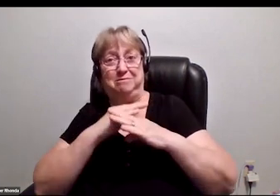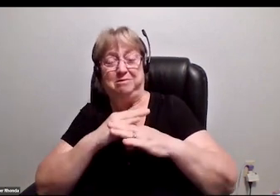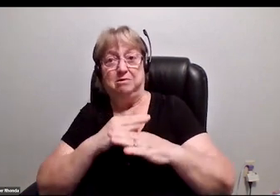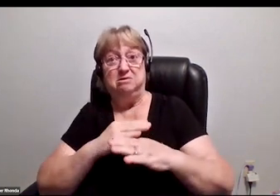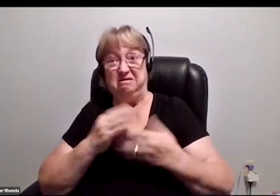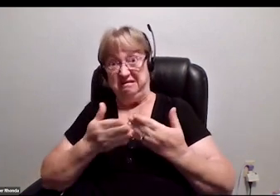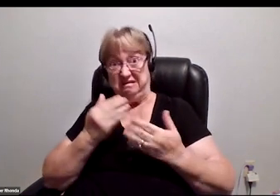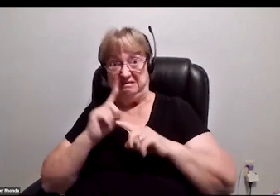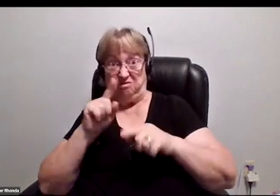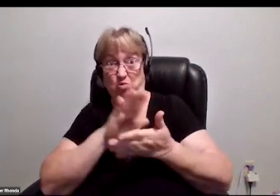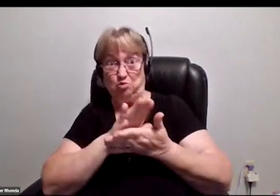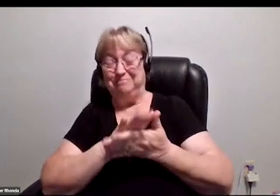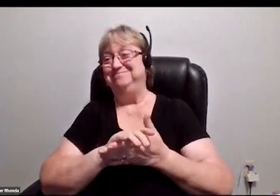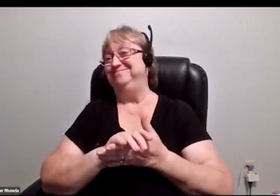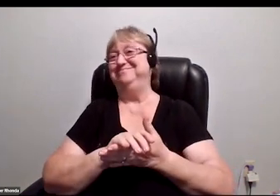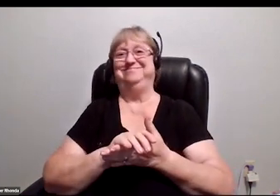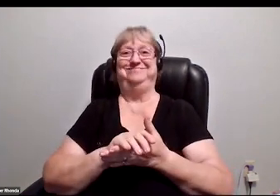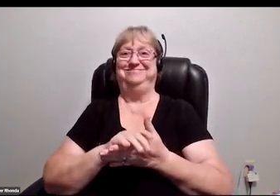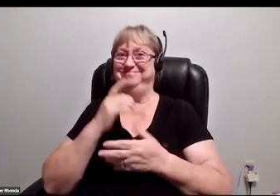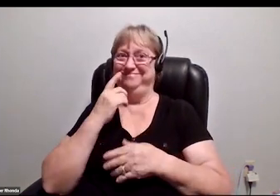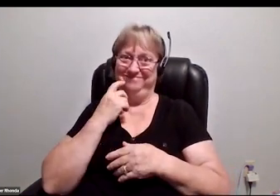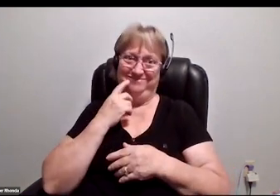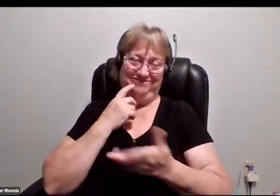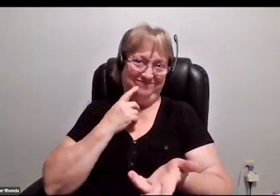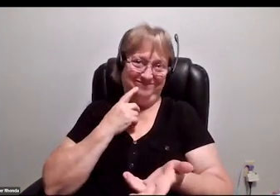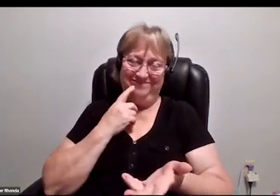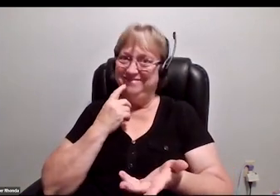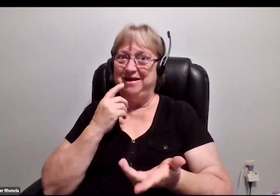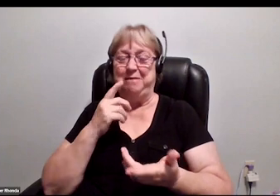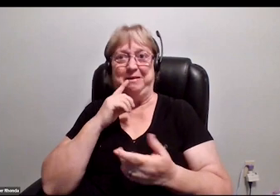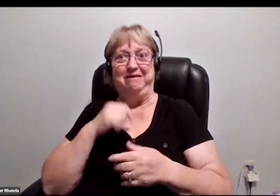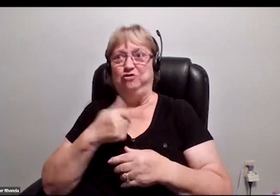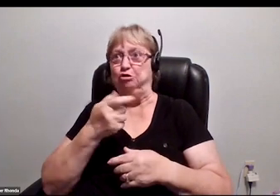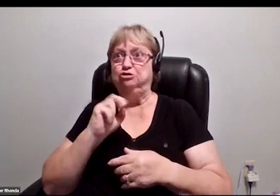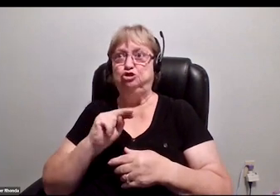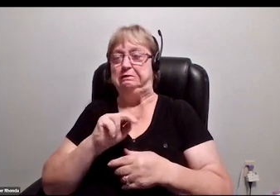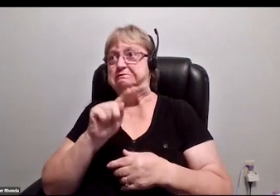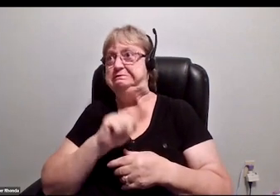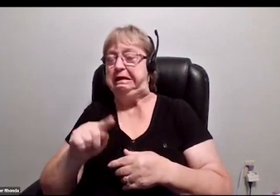especially as like, I don't know, Gen Z and younger side millennials.